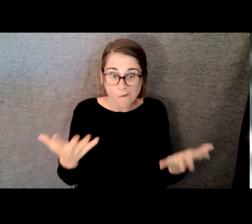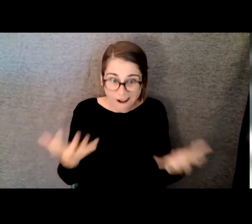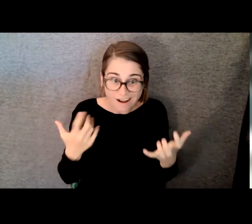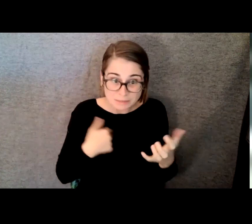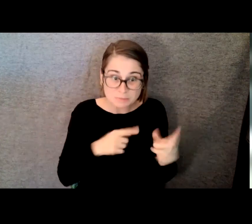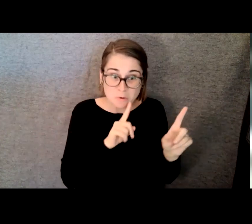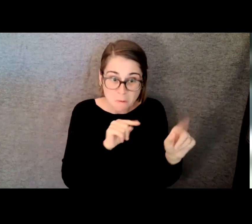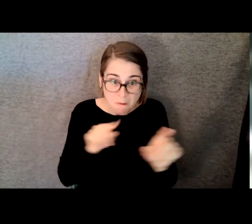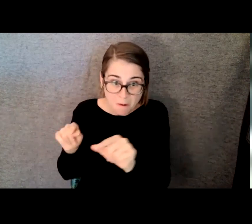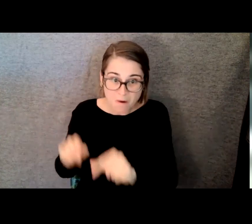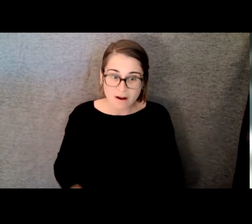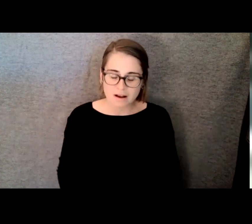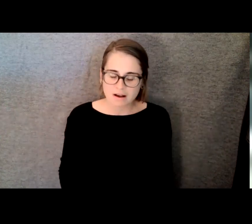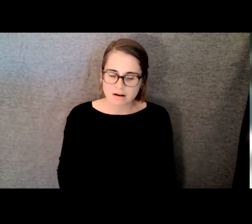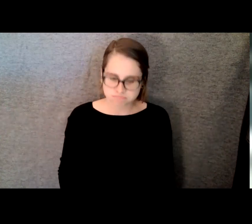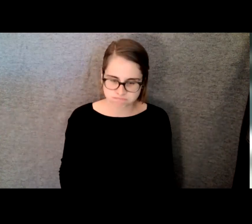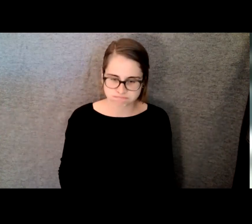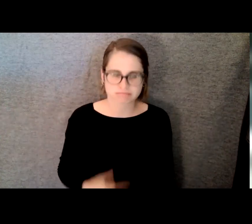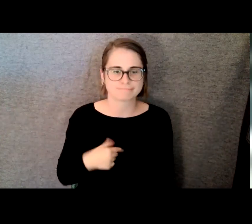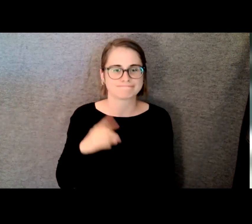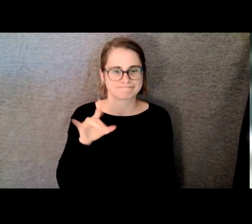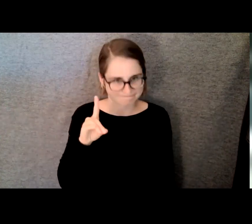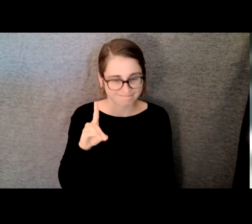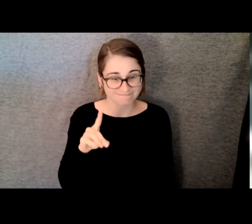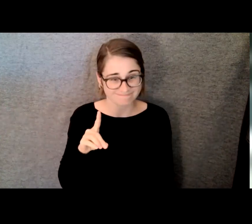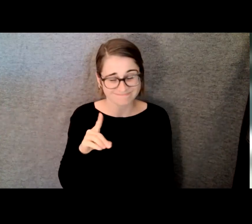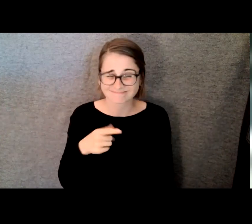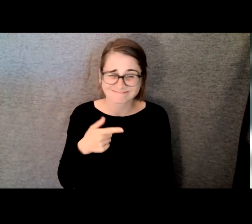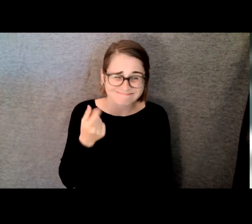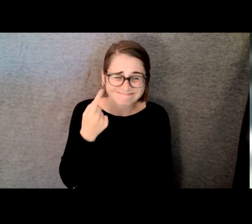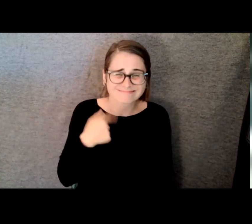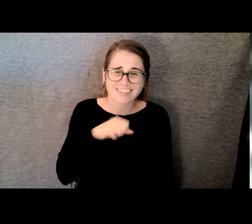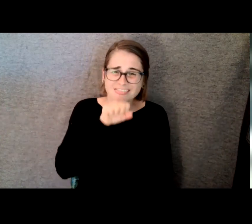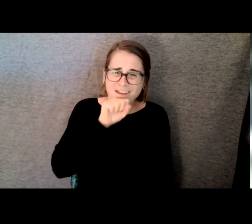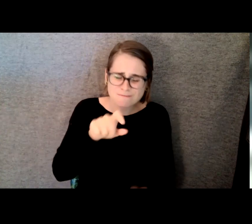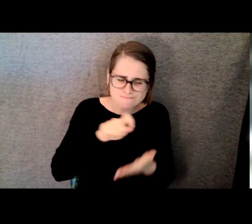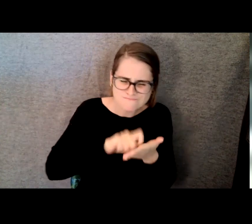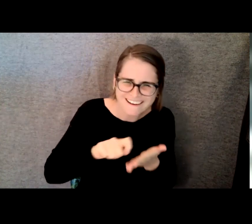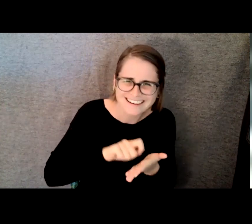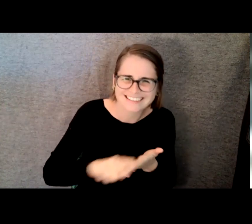Because I loved creating. And I loved writing. And I felt well maybe eventually performing